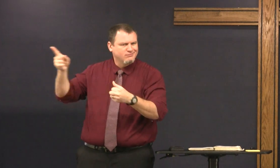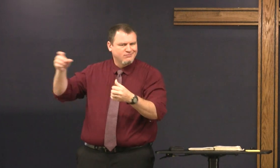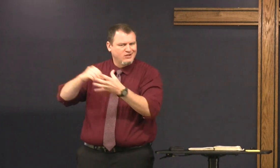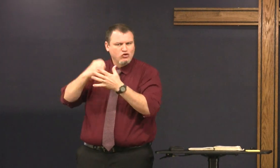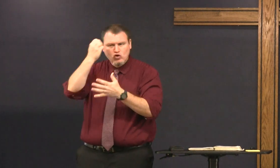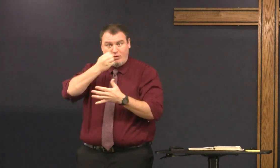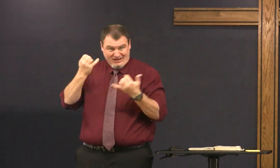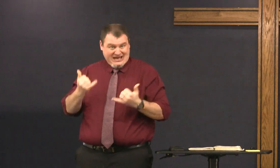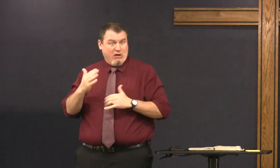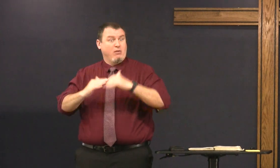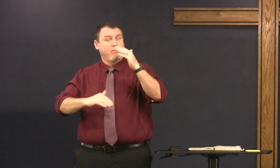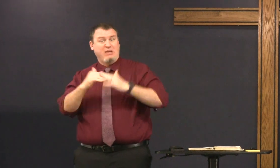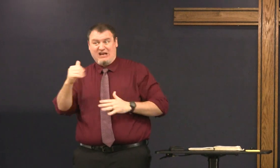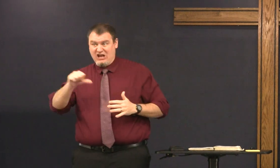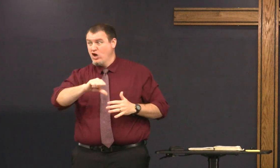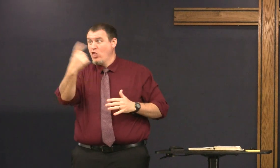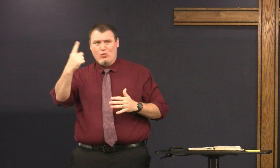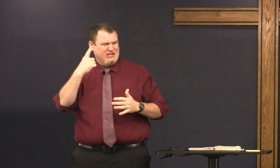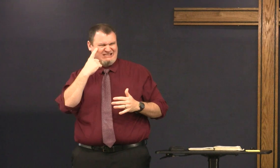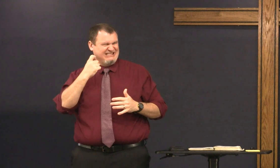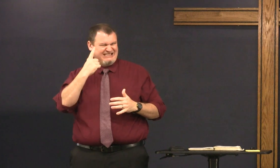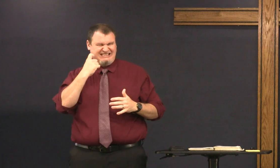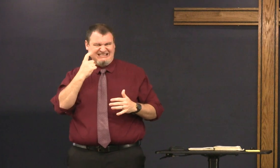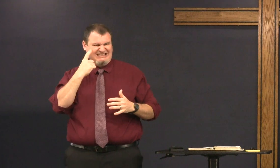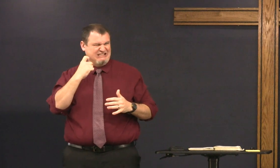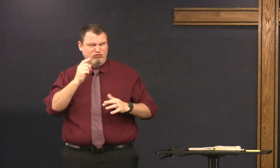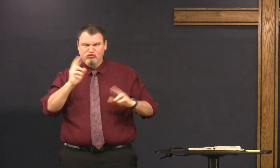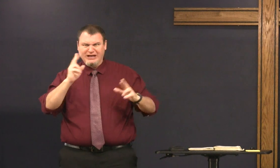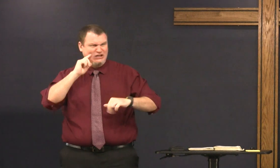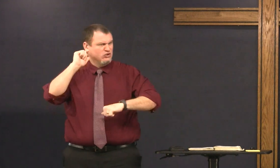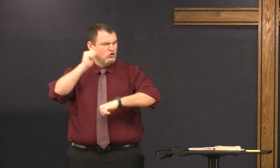had in the Hadron Collider in Europe and now they've built another one just